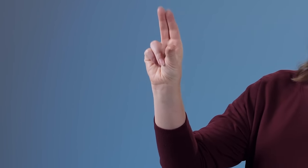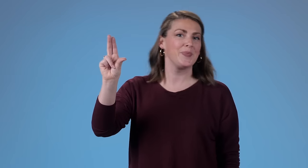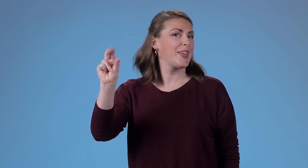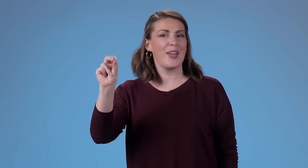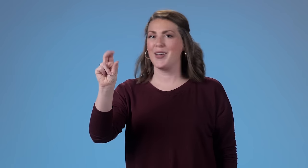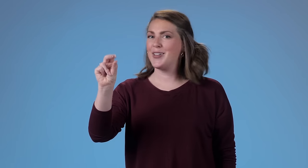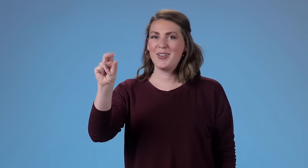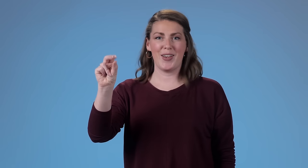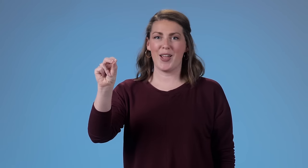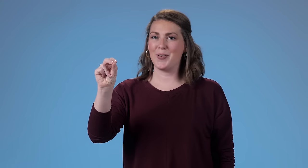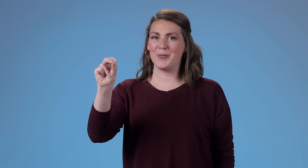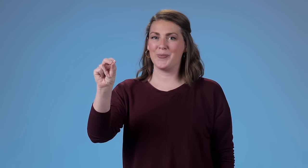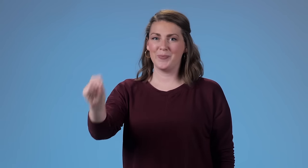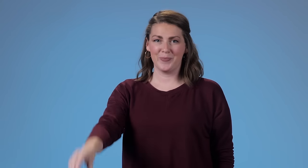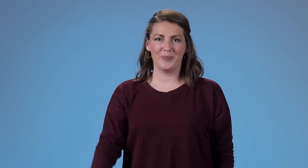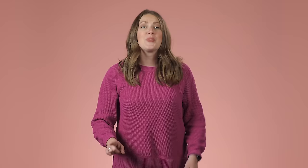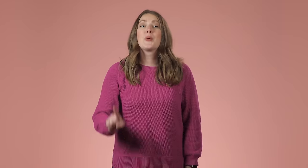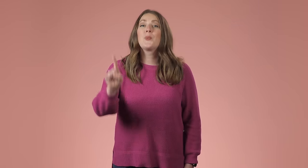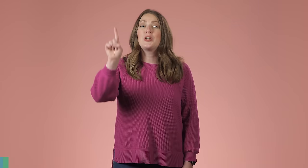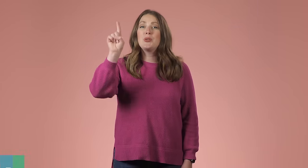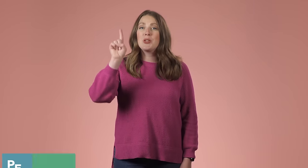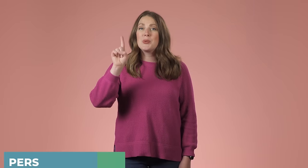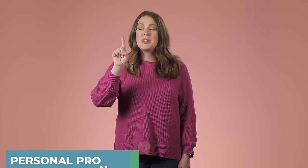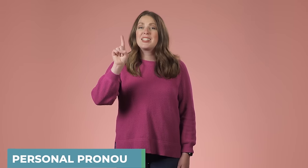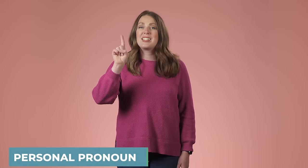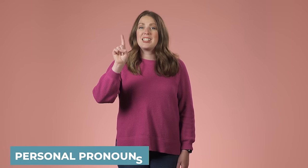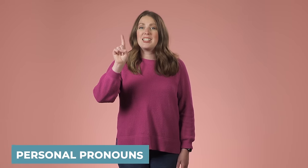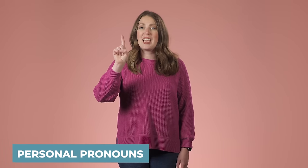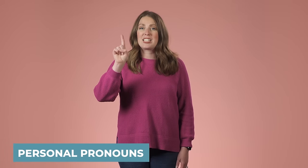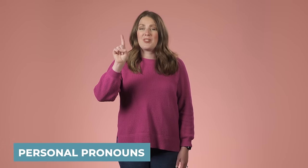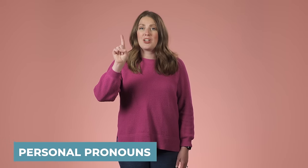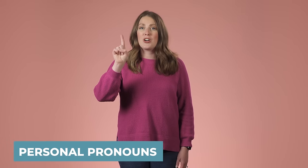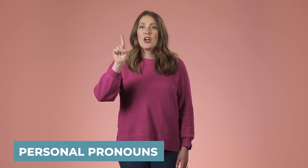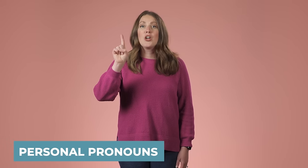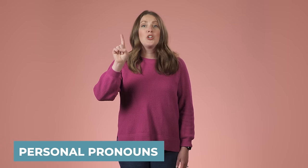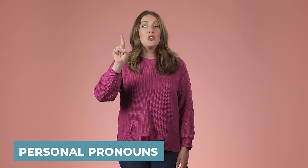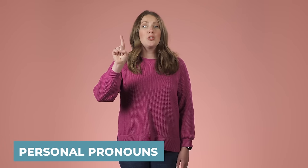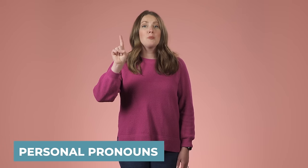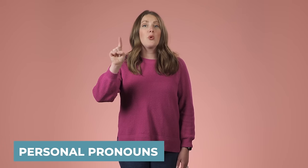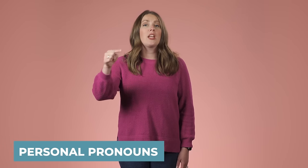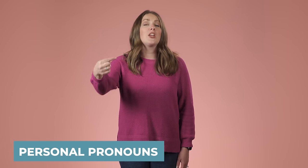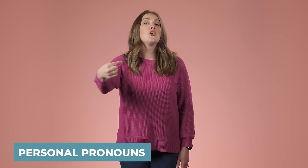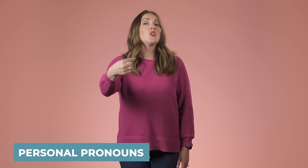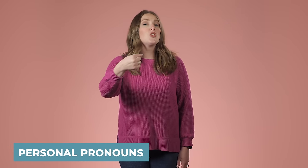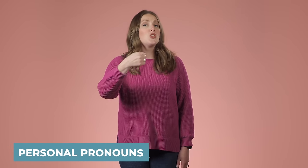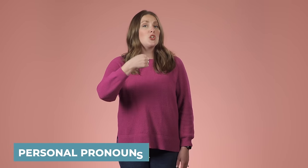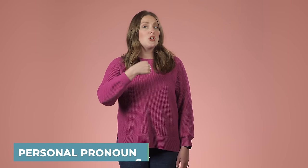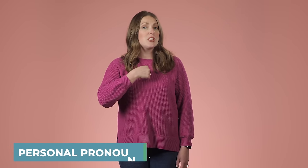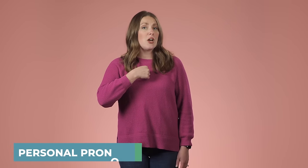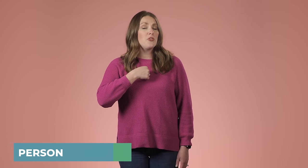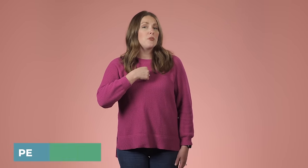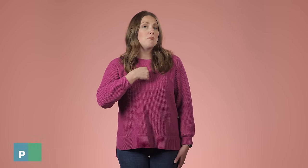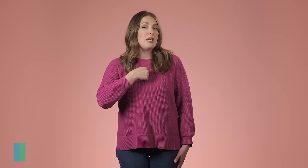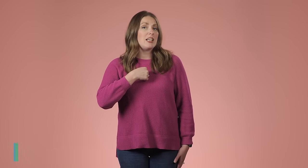this person 'it, he, she.' You're going to be using this hand shape